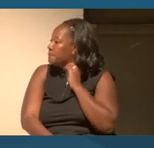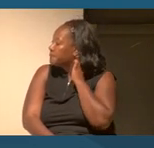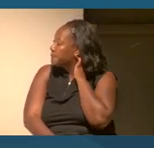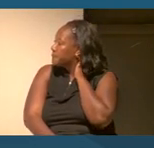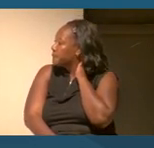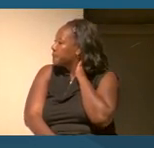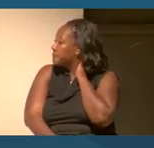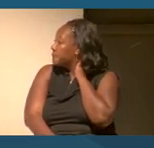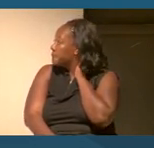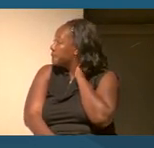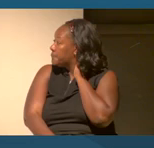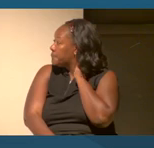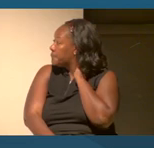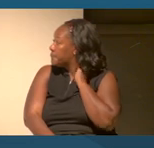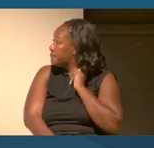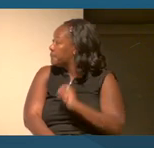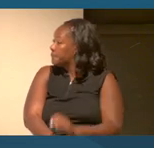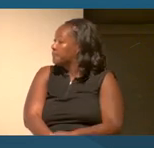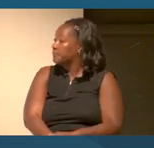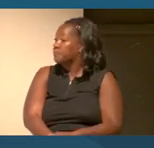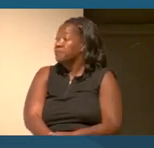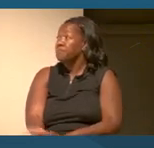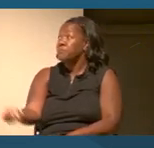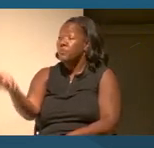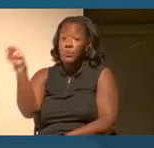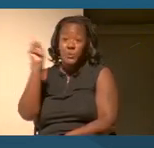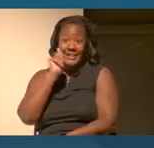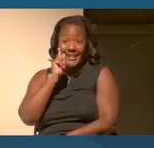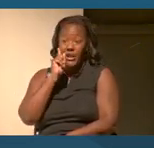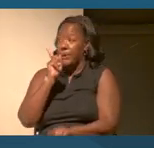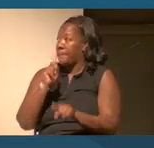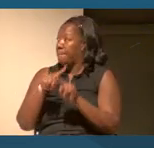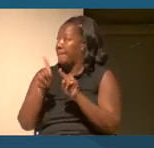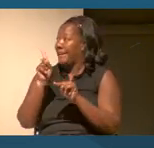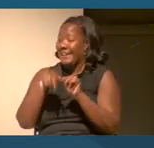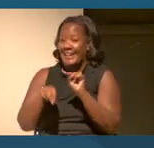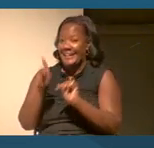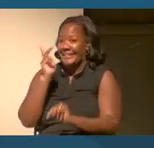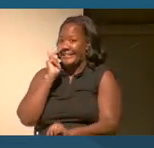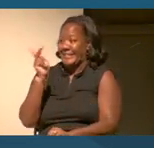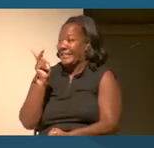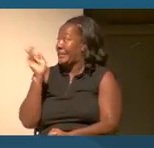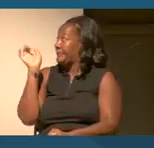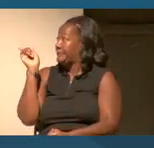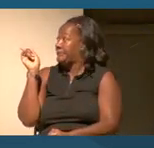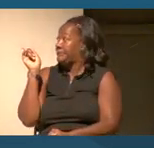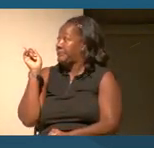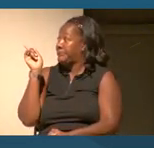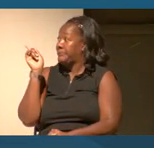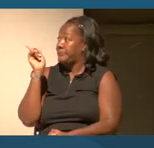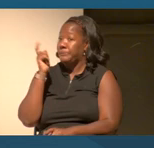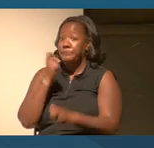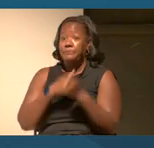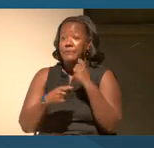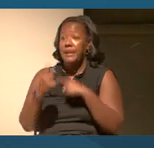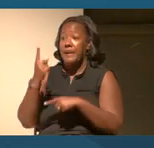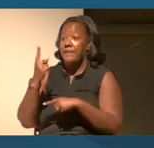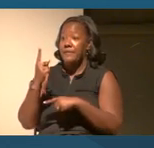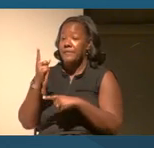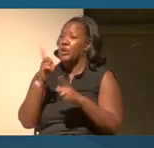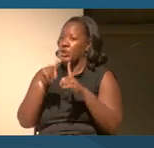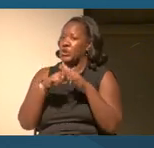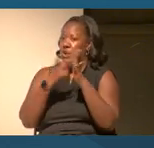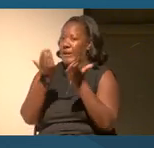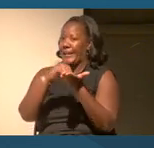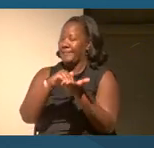And for better or worse, whether as loss, principles or a socially.